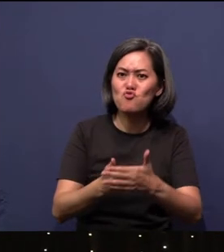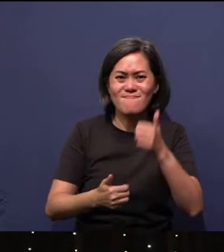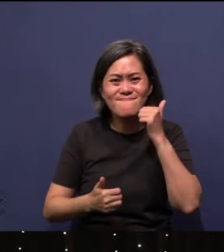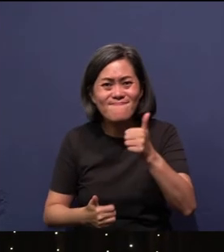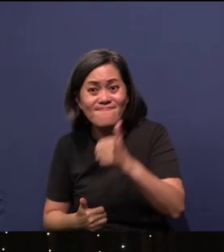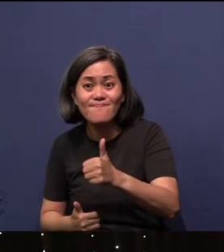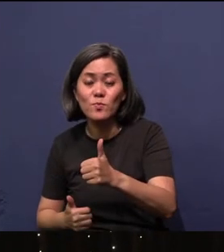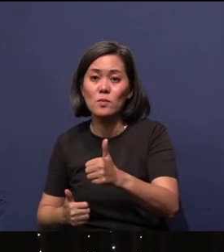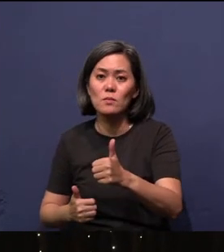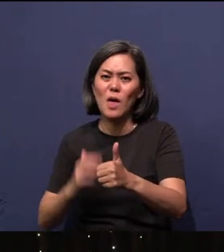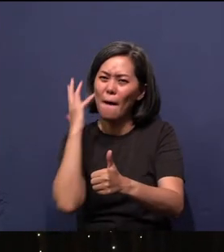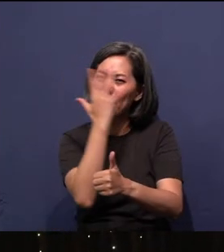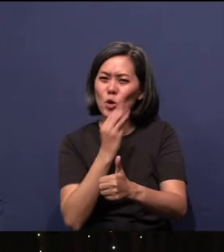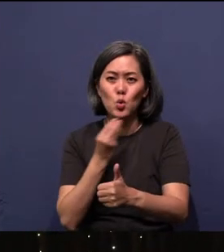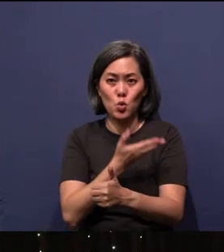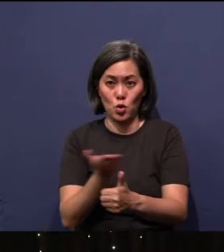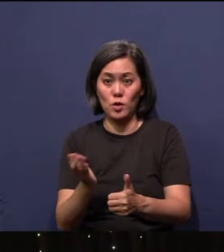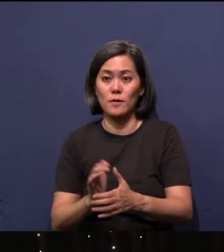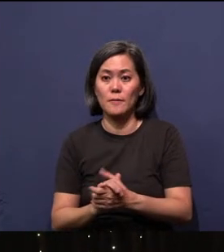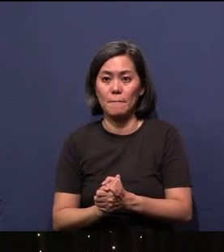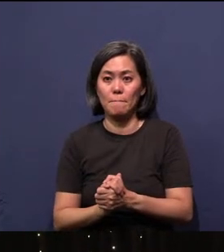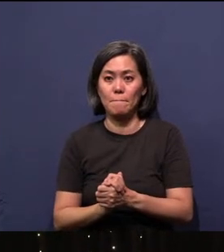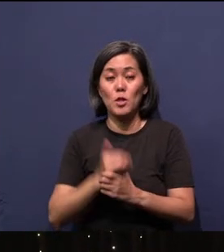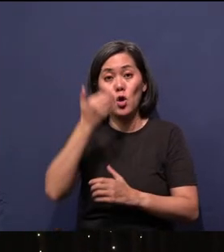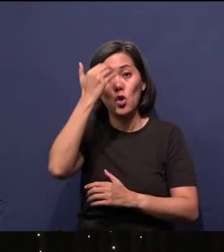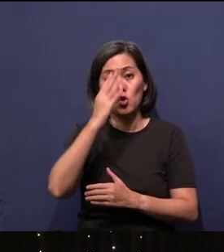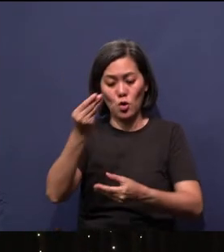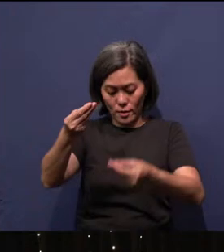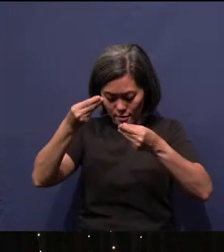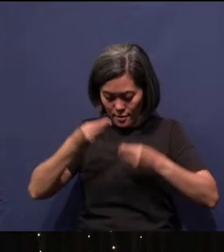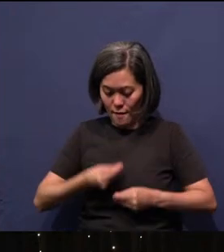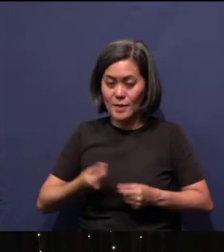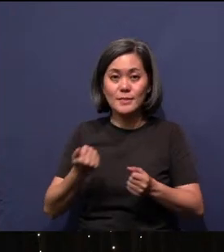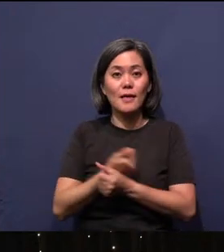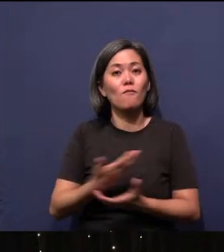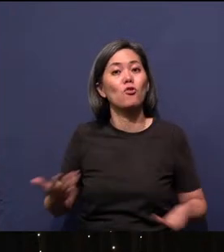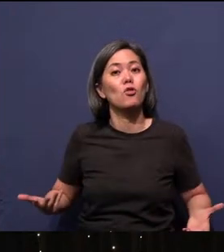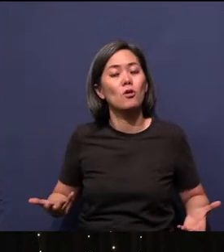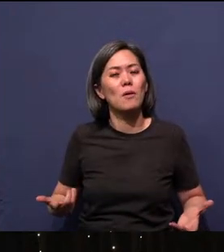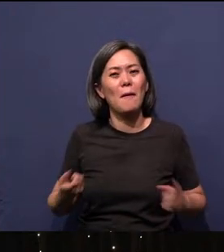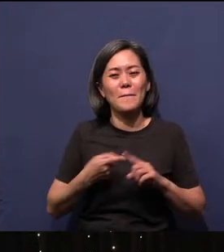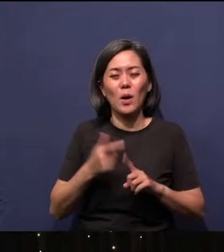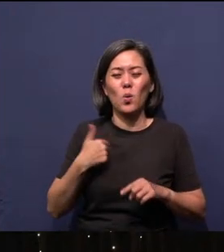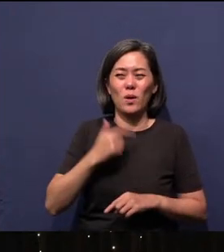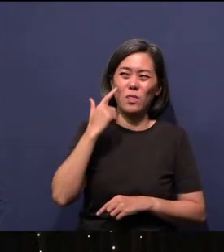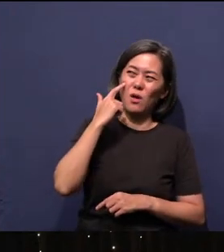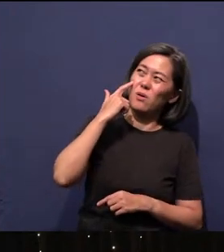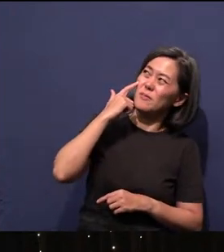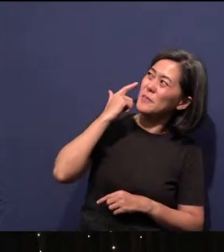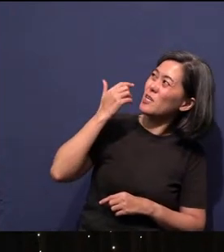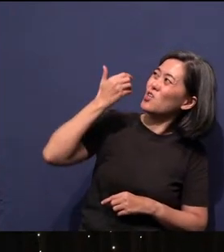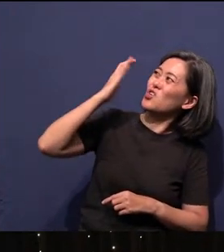all. God gave us everything. But we thought, “God, aiyah, why didn't You give me the little corner?